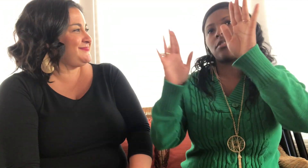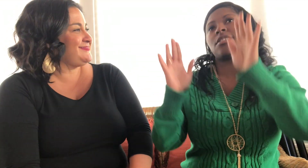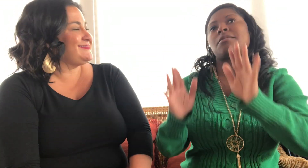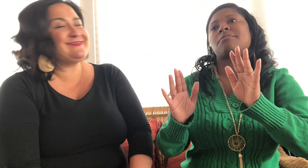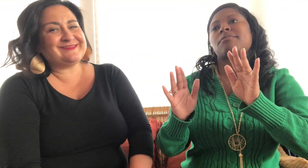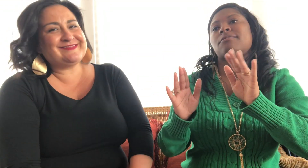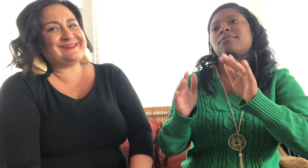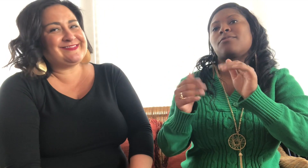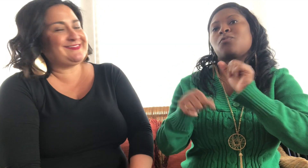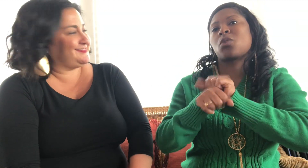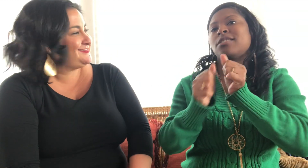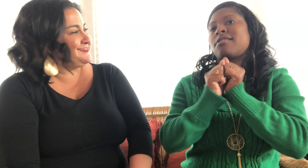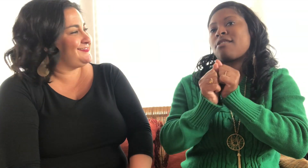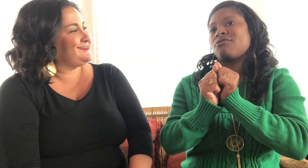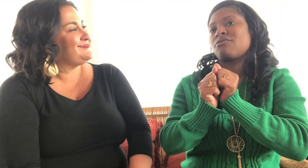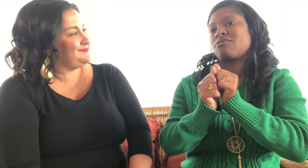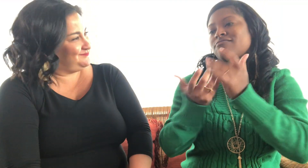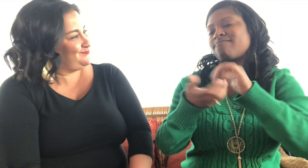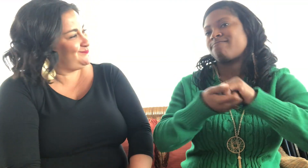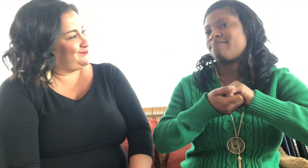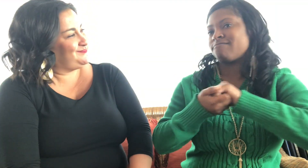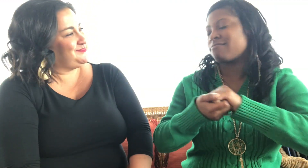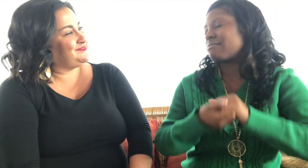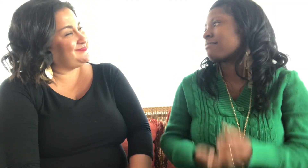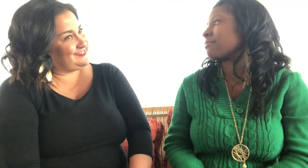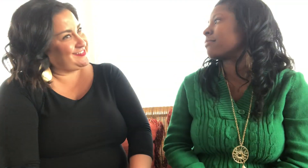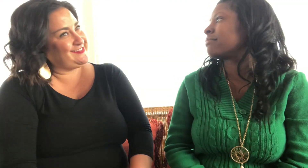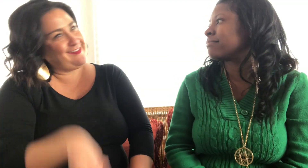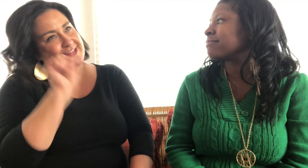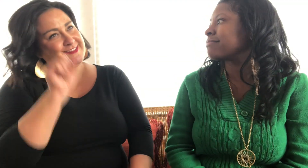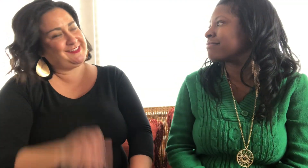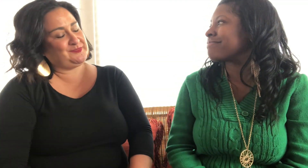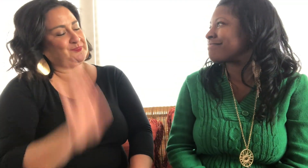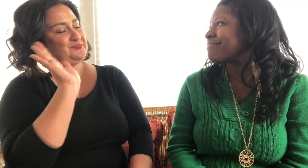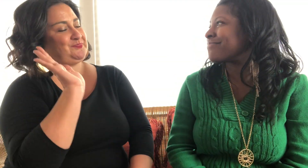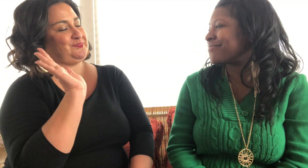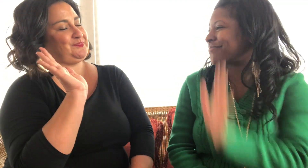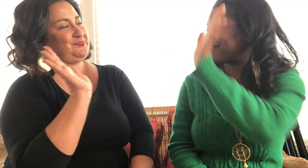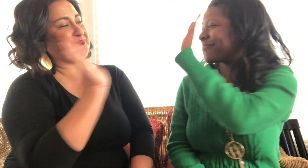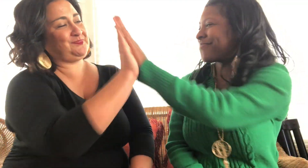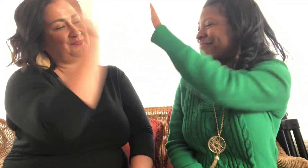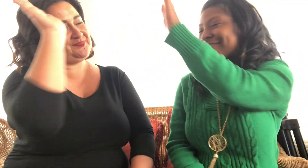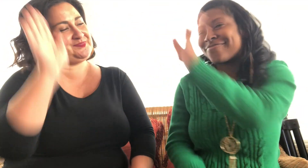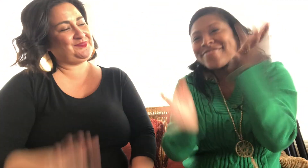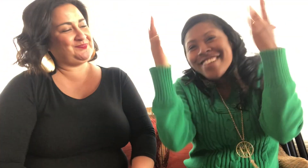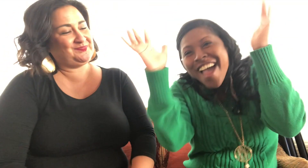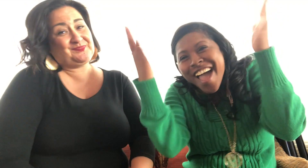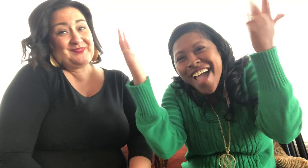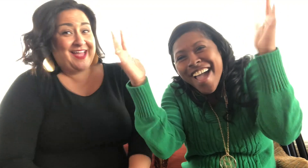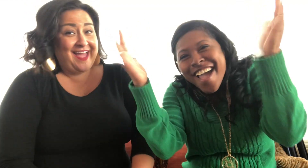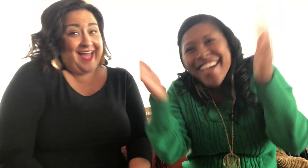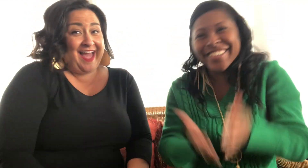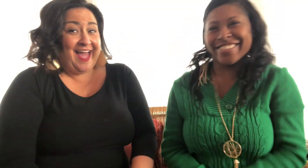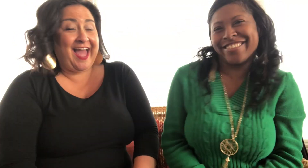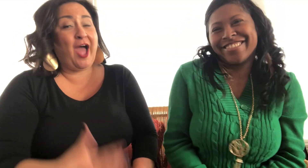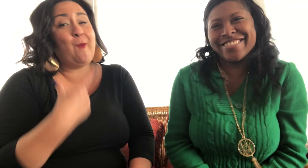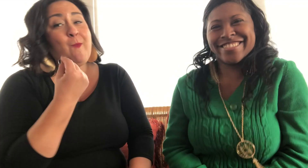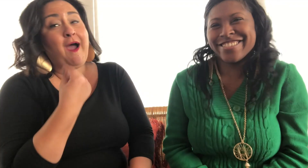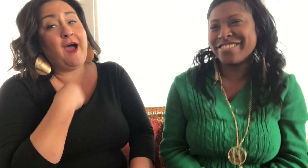I thought it's great that we can work together and collaborate. Yes! Yay!